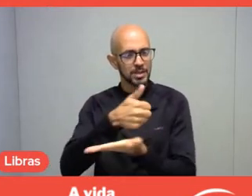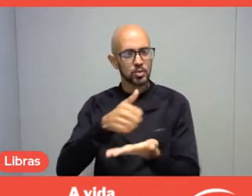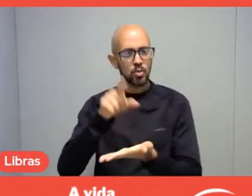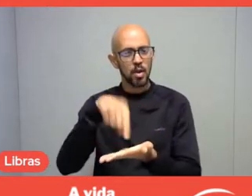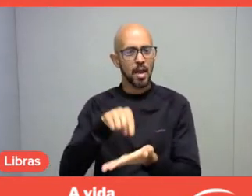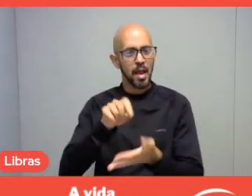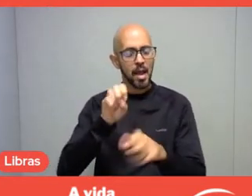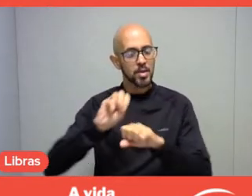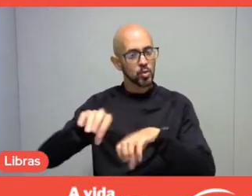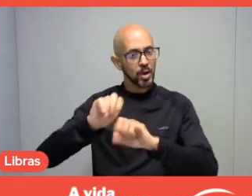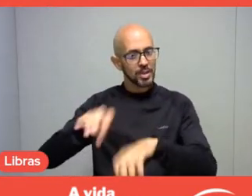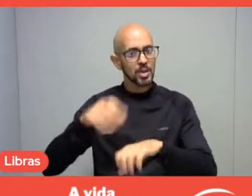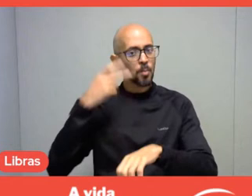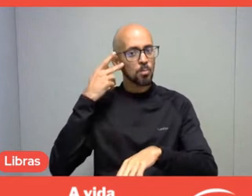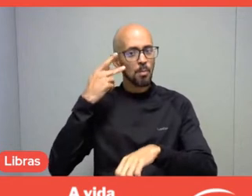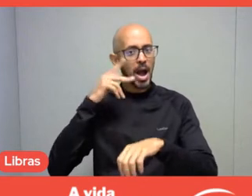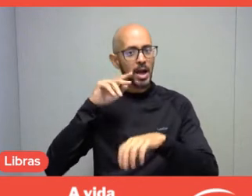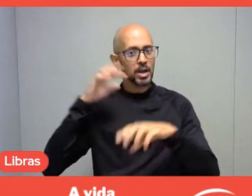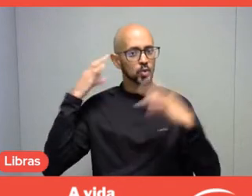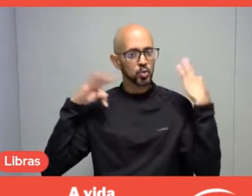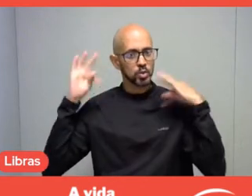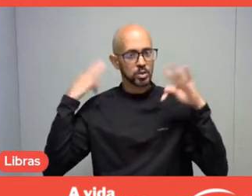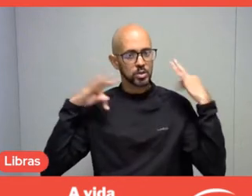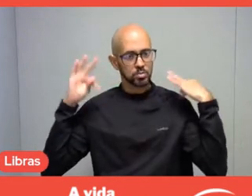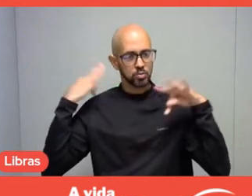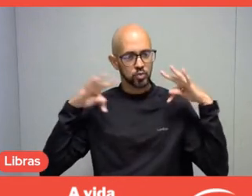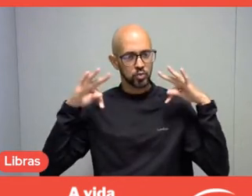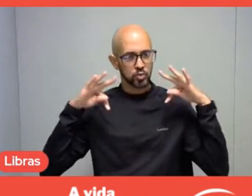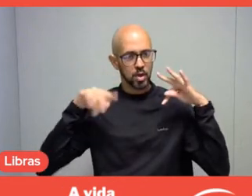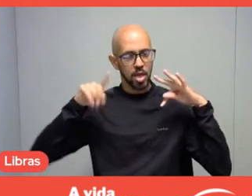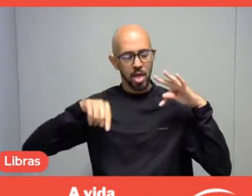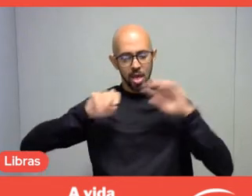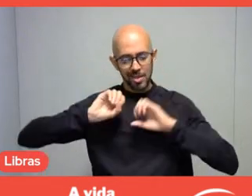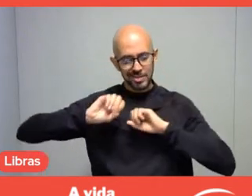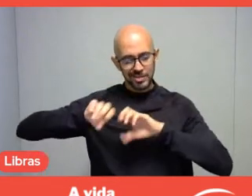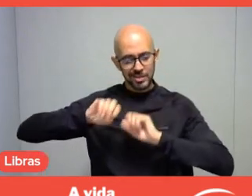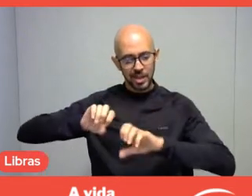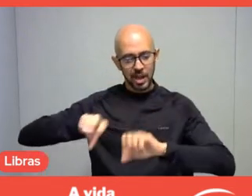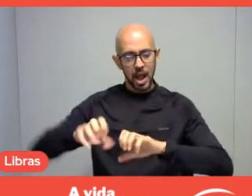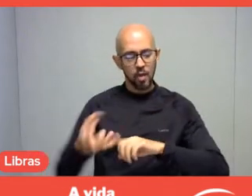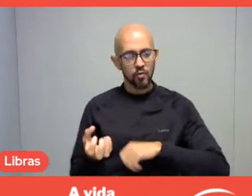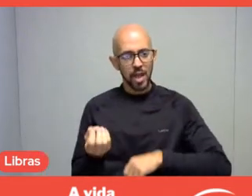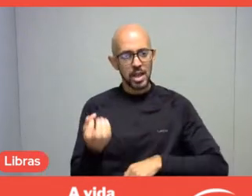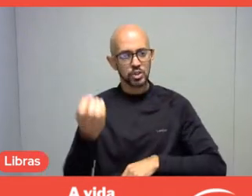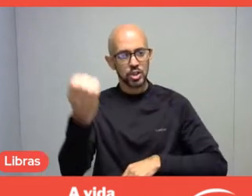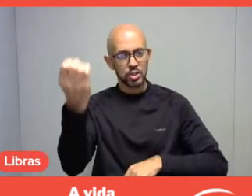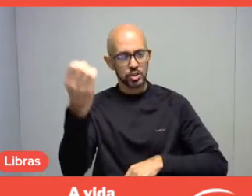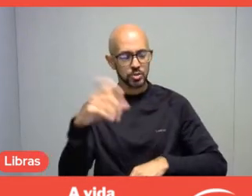that is, educating travelers for a different way of traveling,